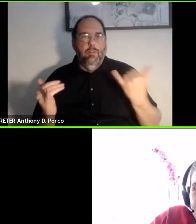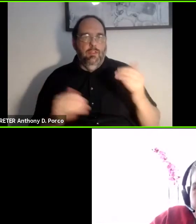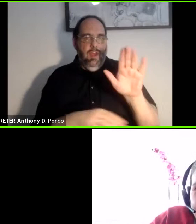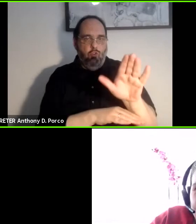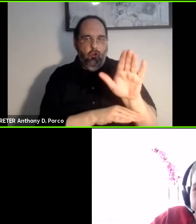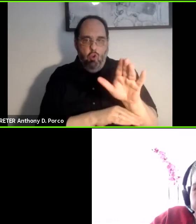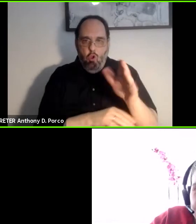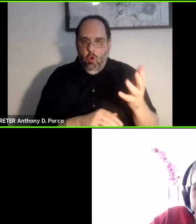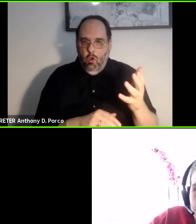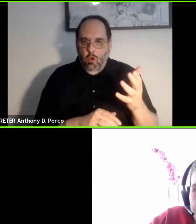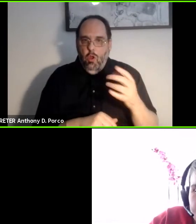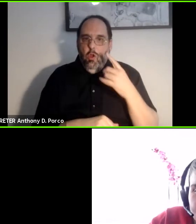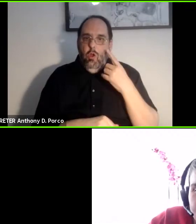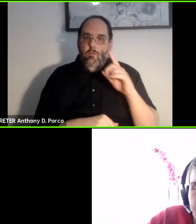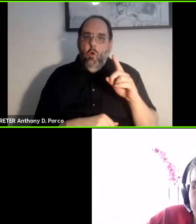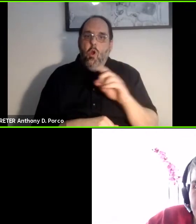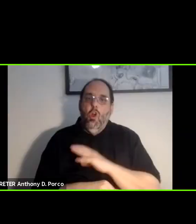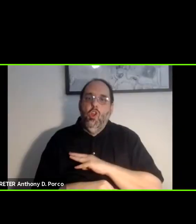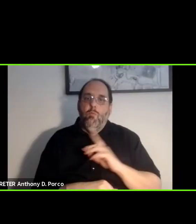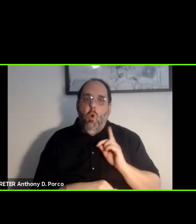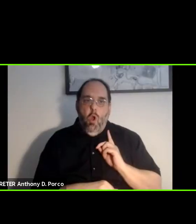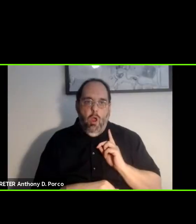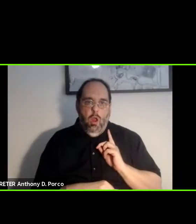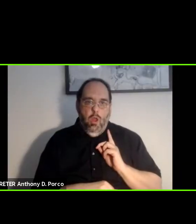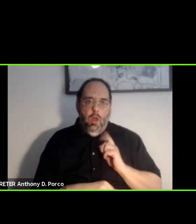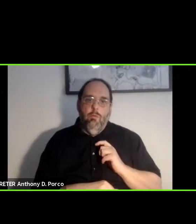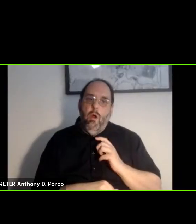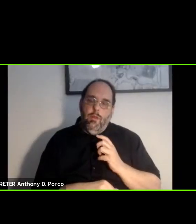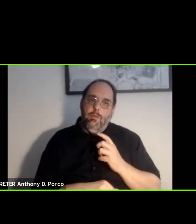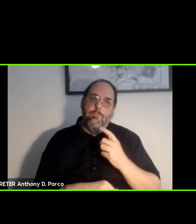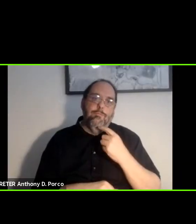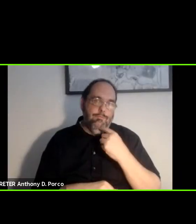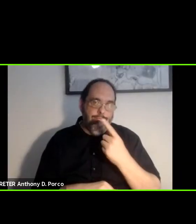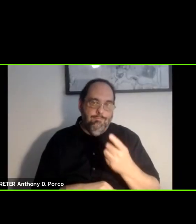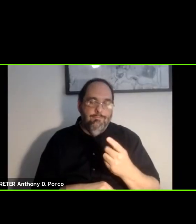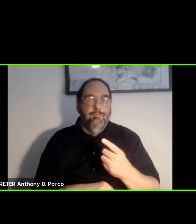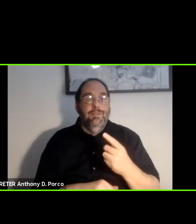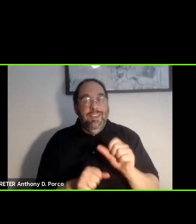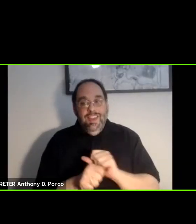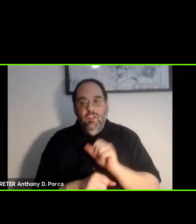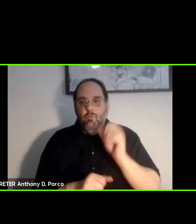On behalf of the Board, I want to extend my appreciation to each of the presenters today for